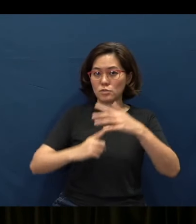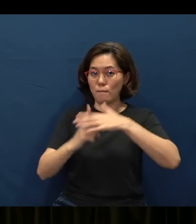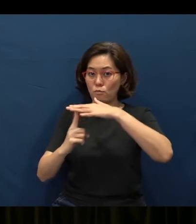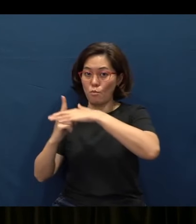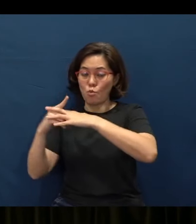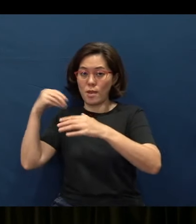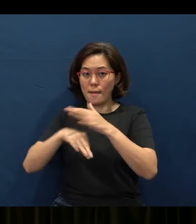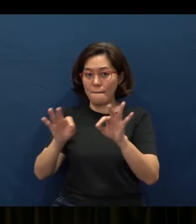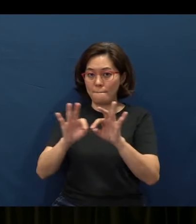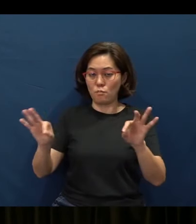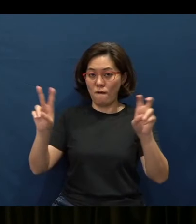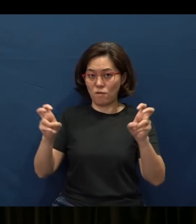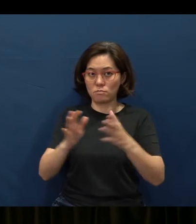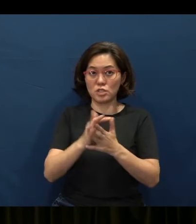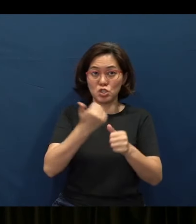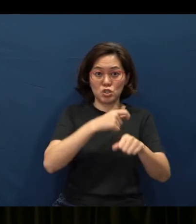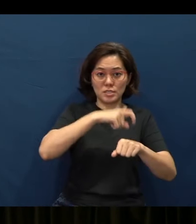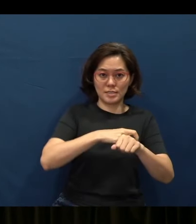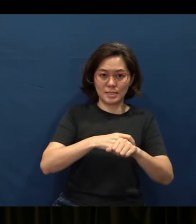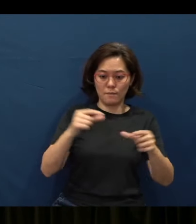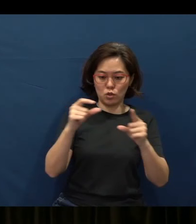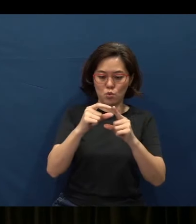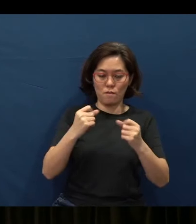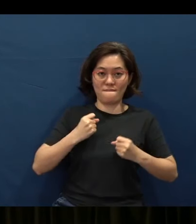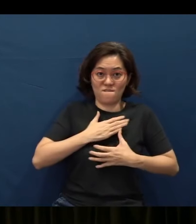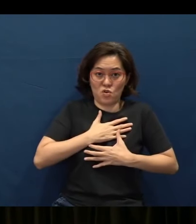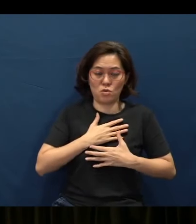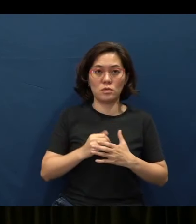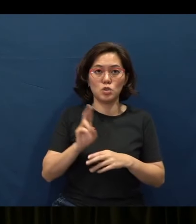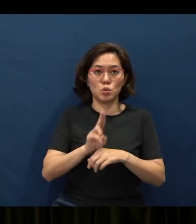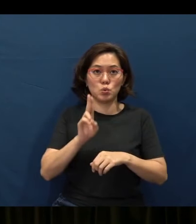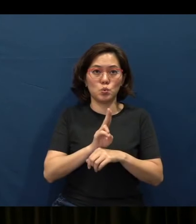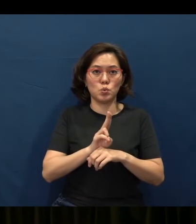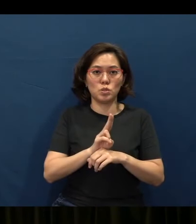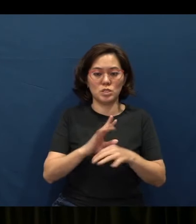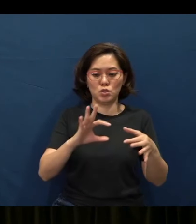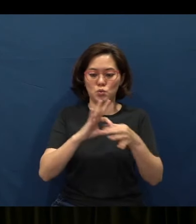And each time the word “fear” is used, it’s used in conjunction with the Lord,